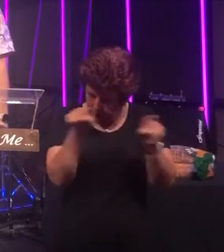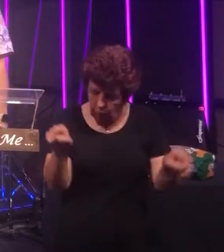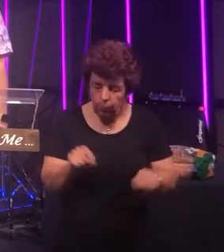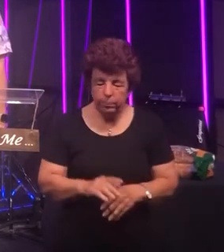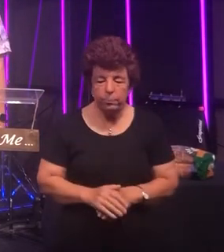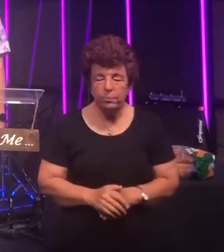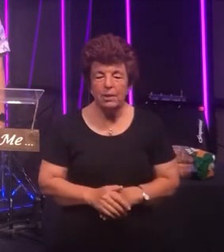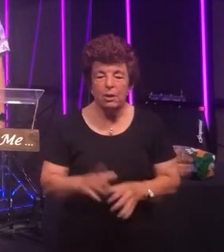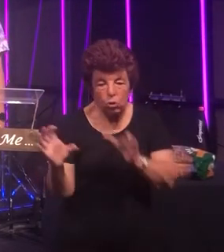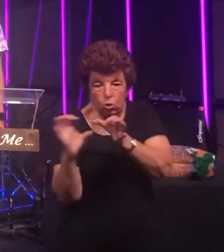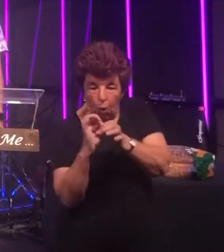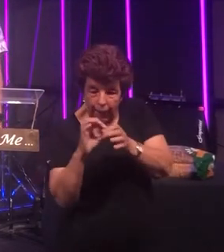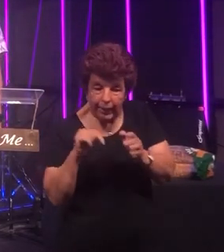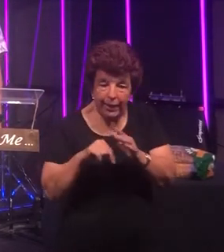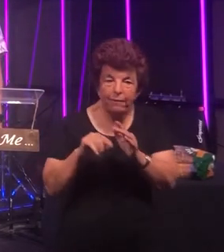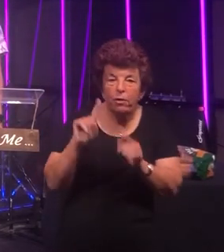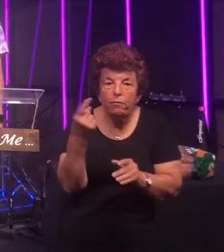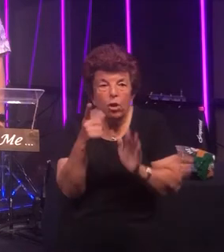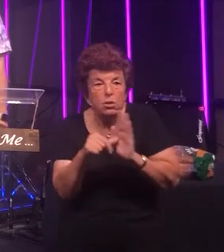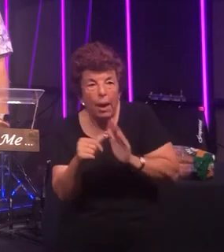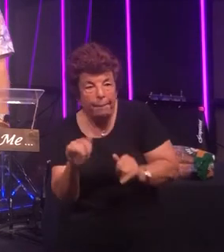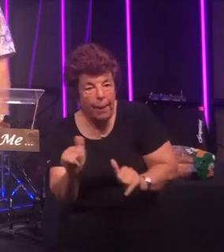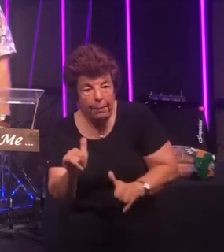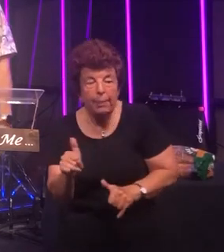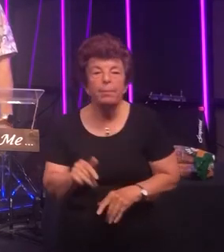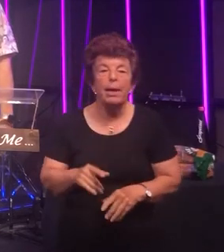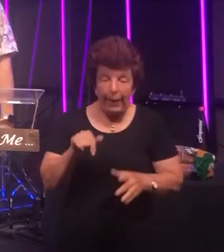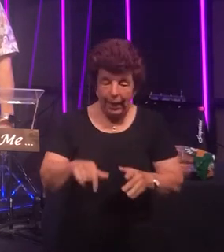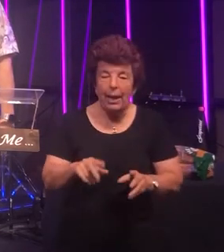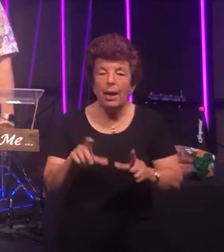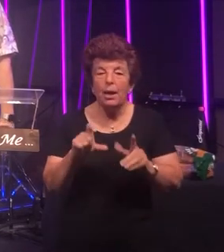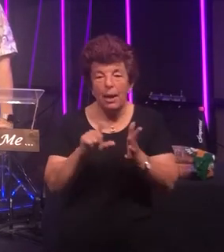joining our stream for the first time here at Caboolture Baptist Church we just